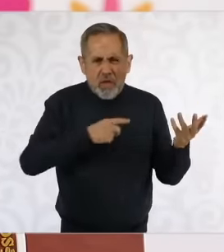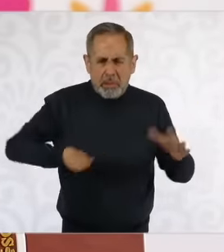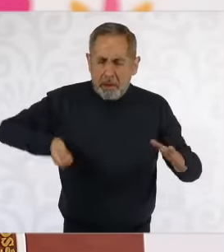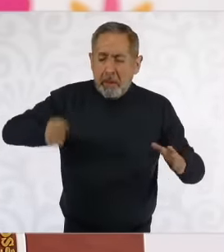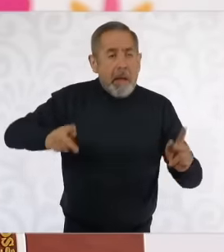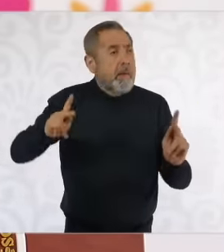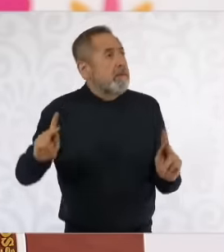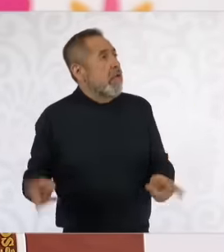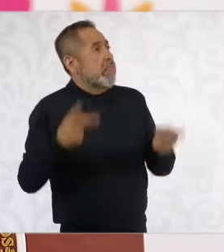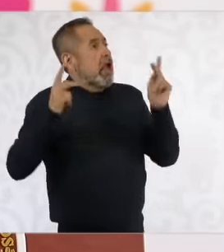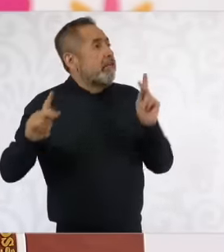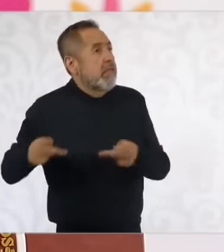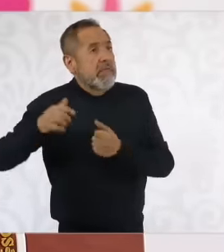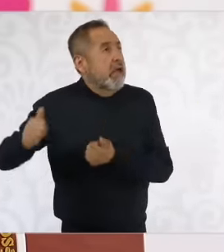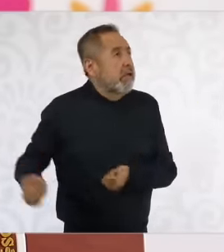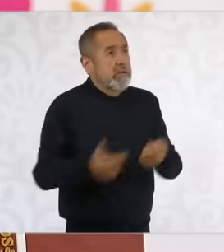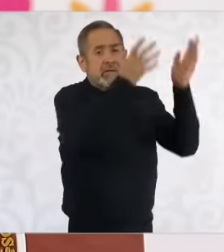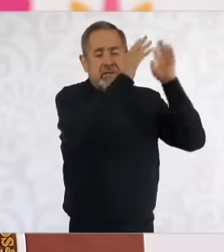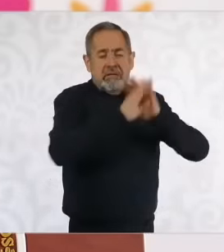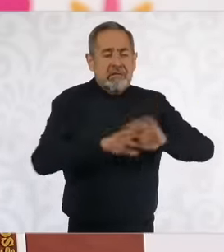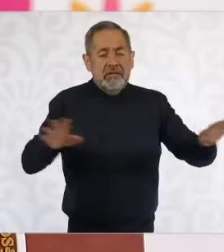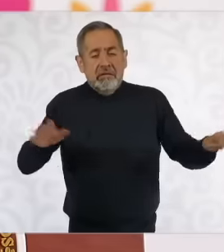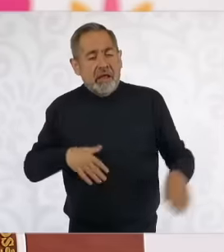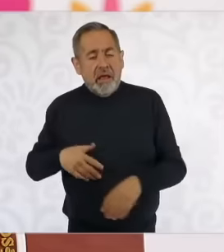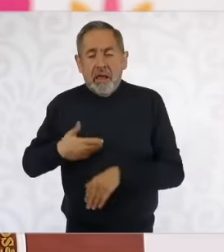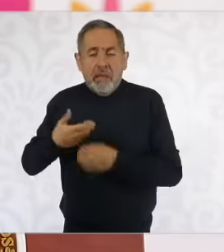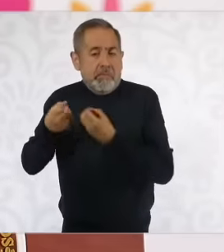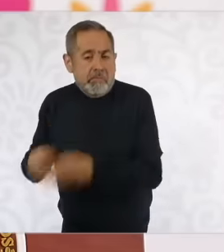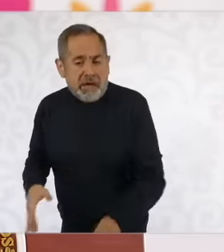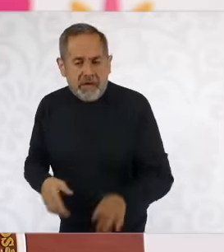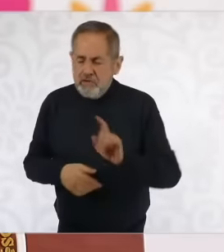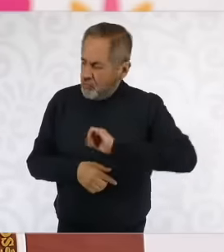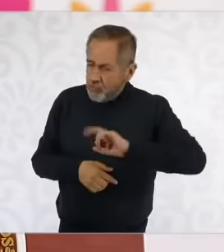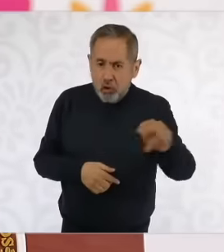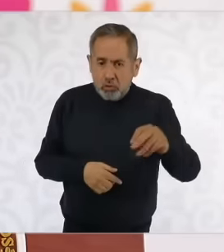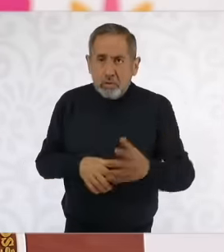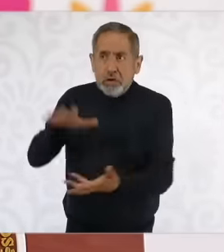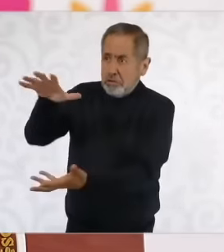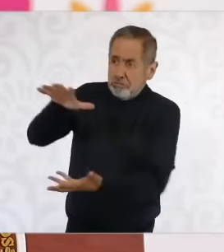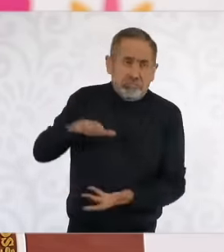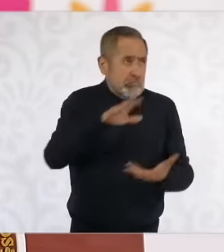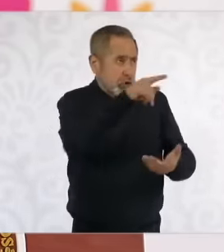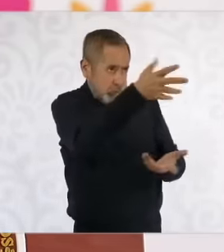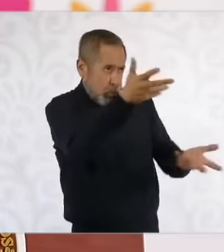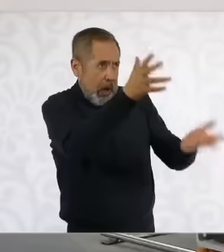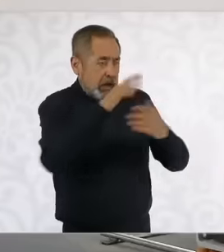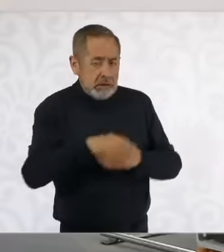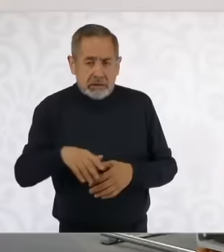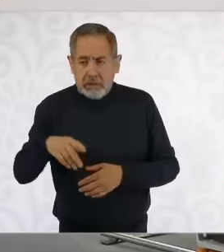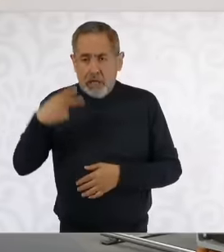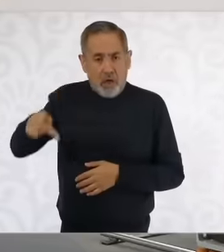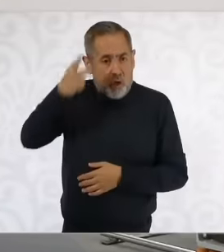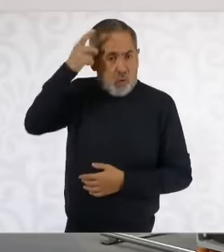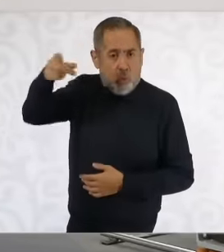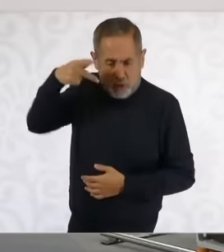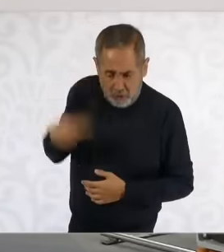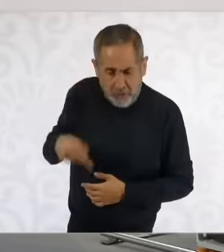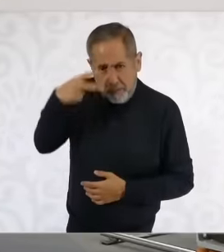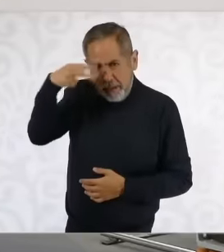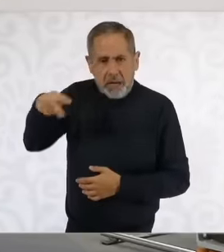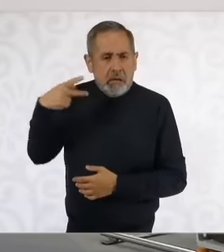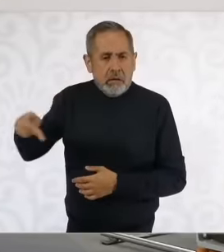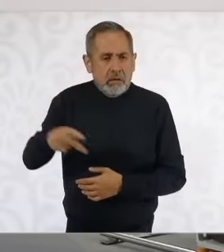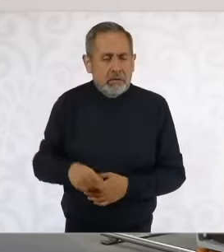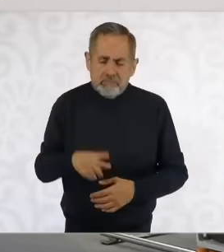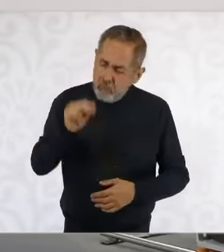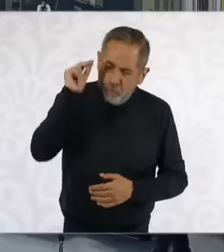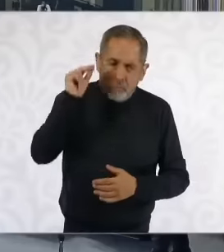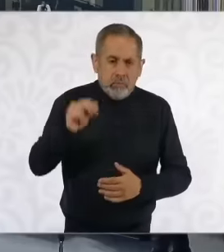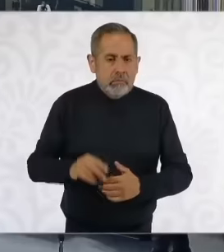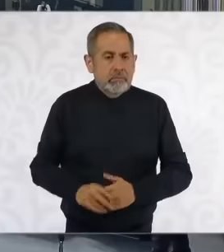our natural resources or the indiscriminate handing over of the country's assets.